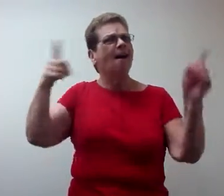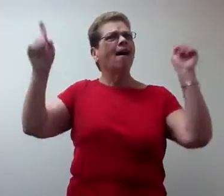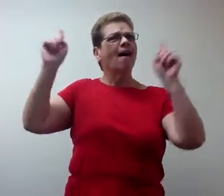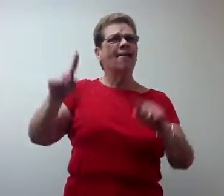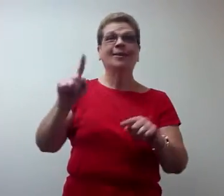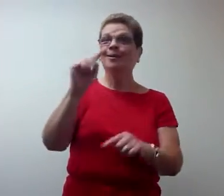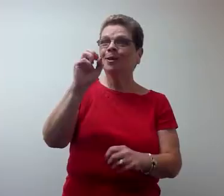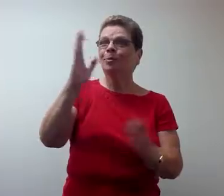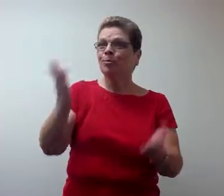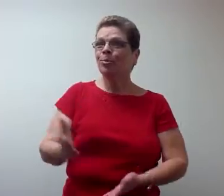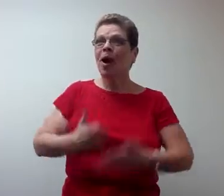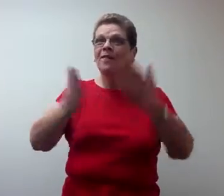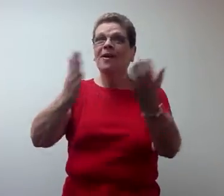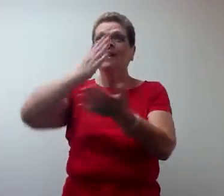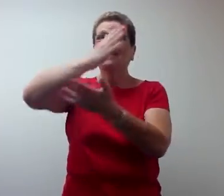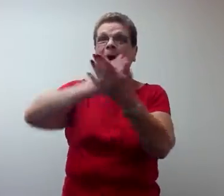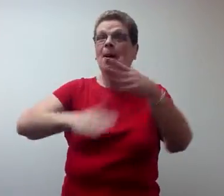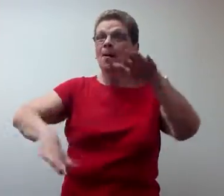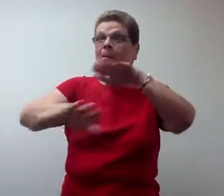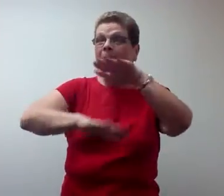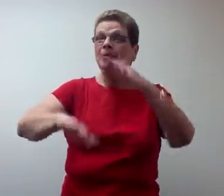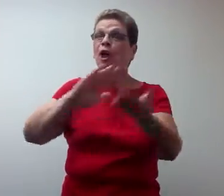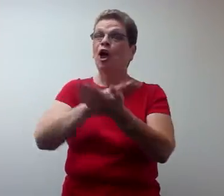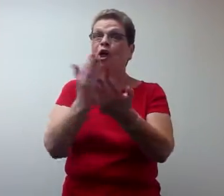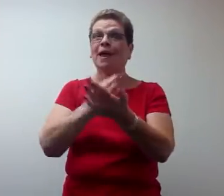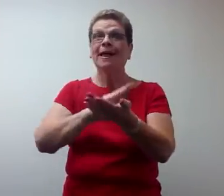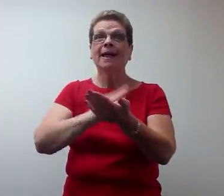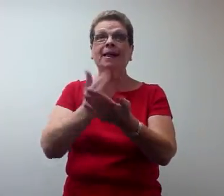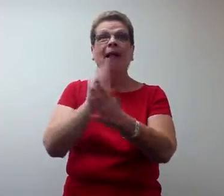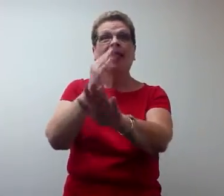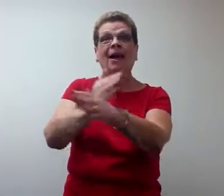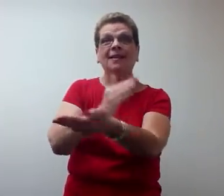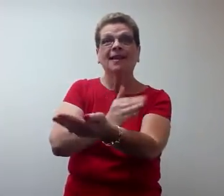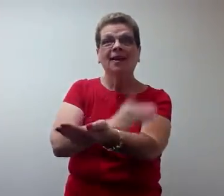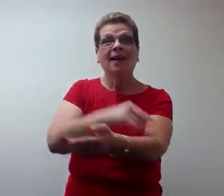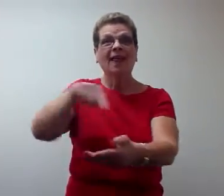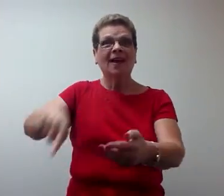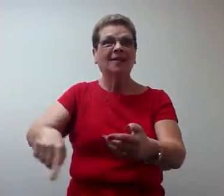I have agreed to provide some basic cooking lessons